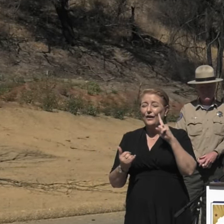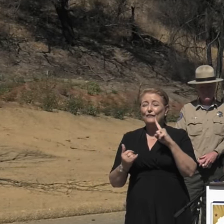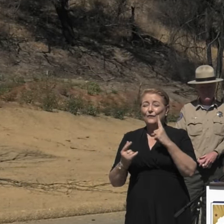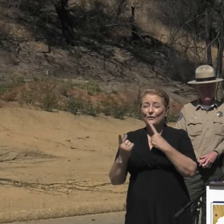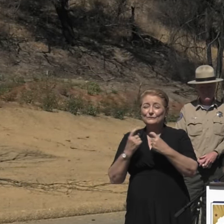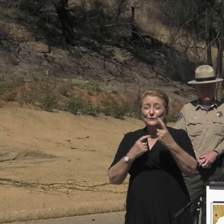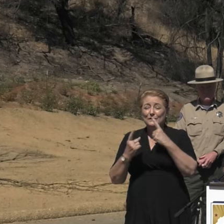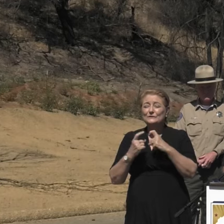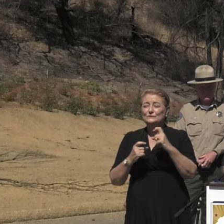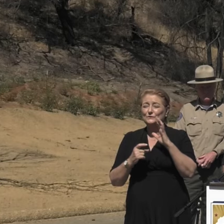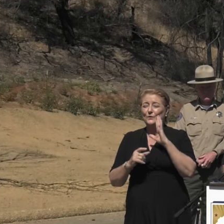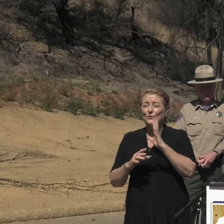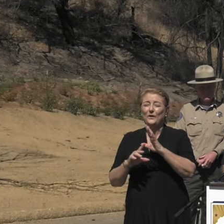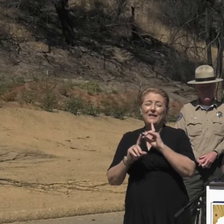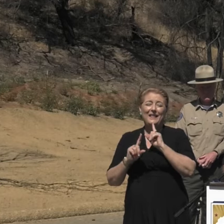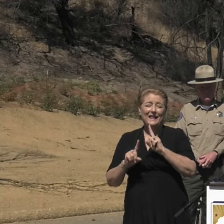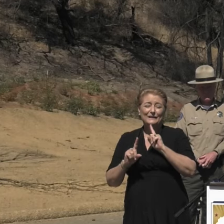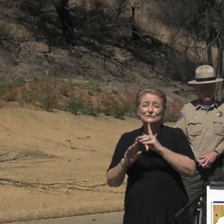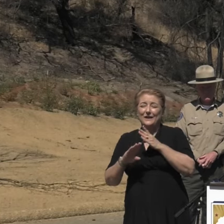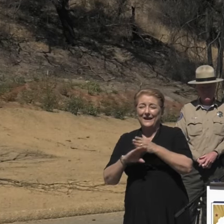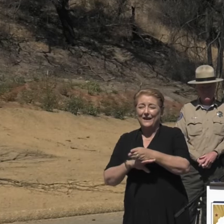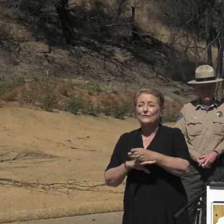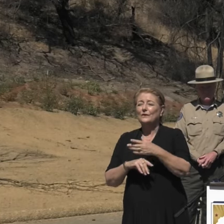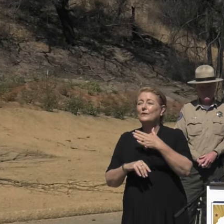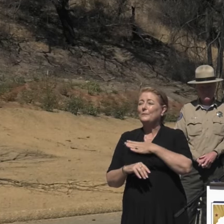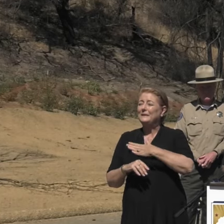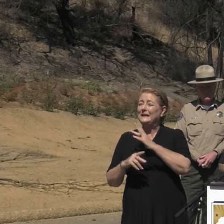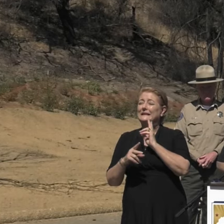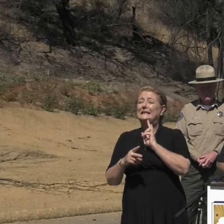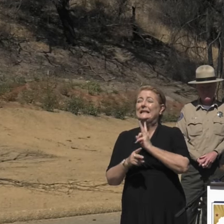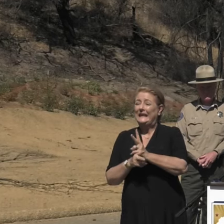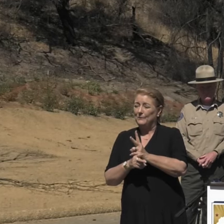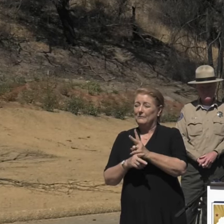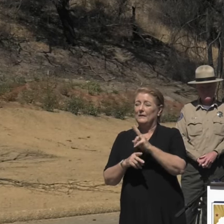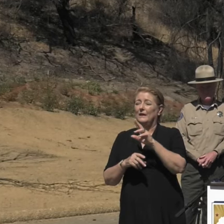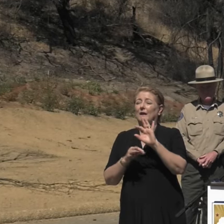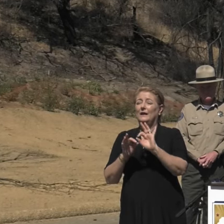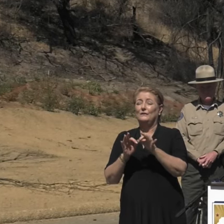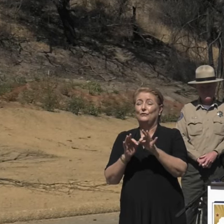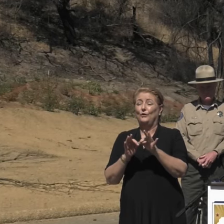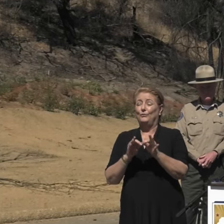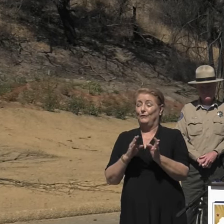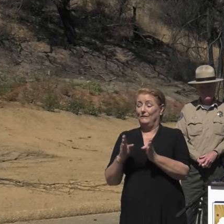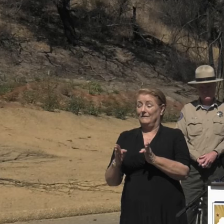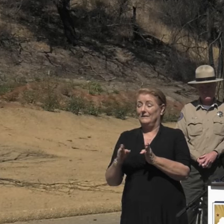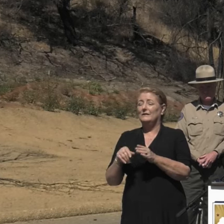AFM sign language interpreter in your shot, if you don't mind, and each speaker will be introducing the next after them.